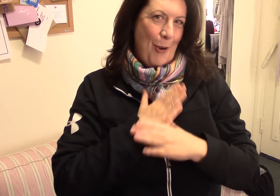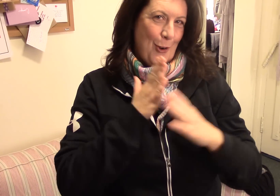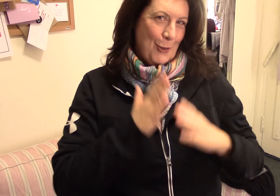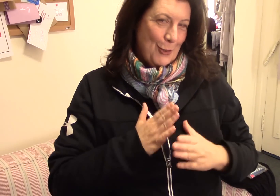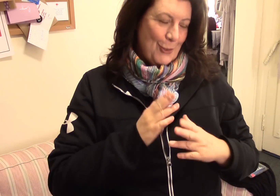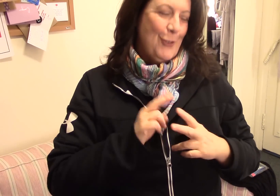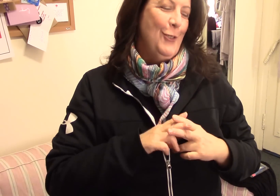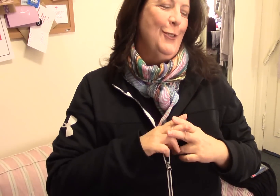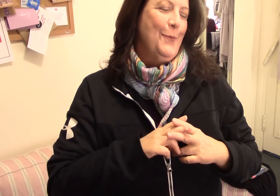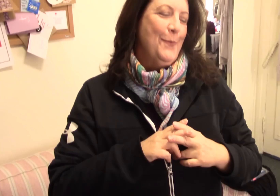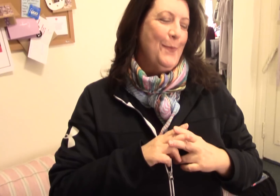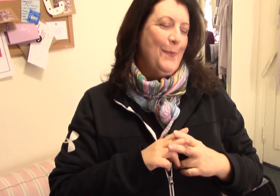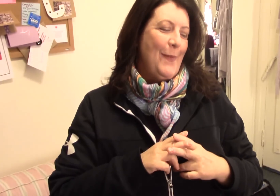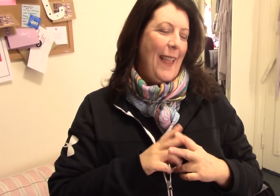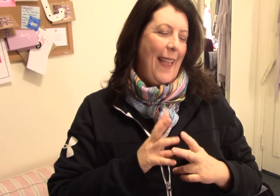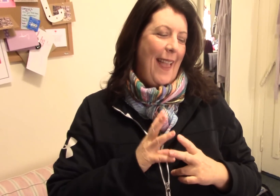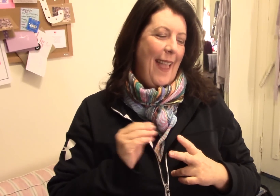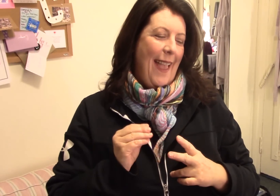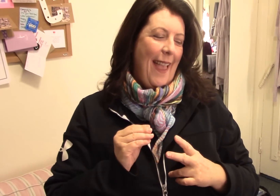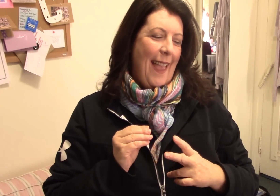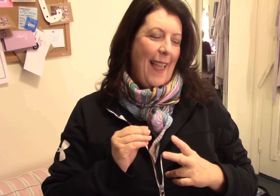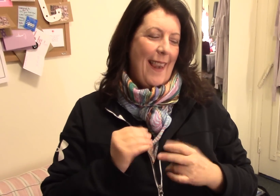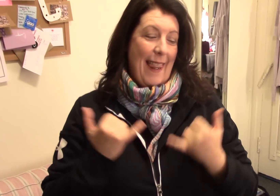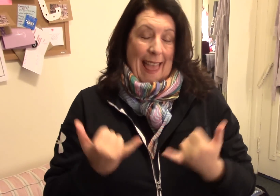with my partners and now